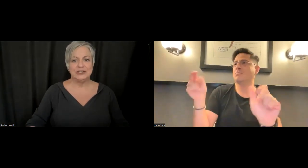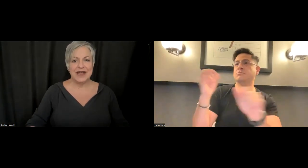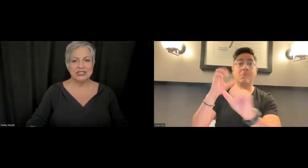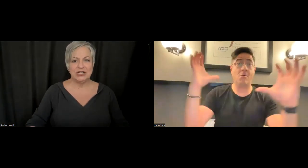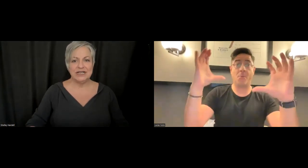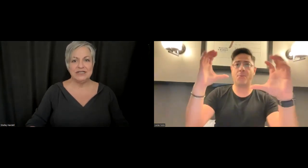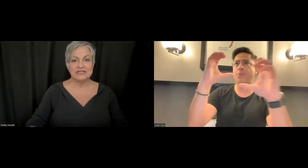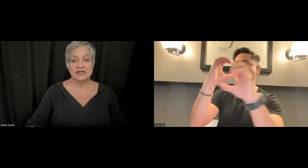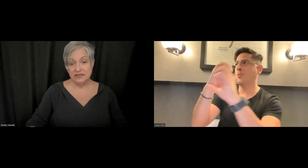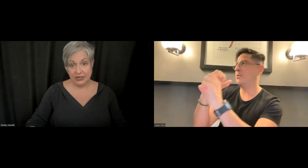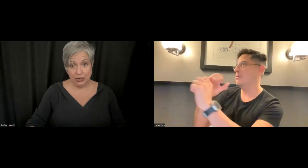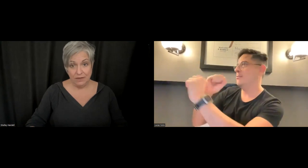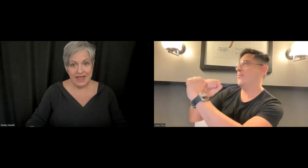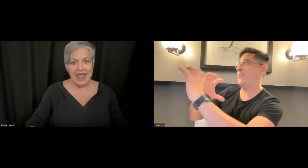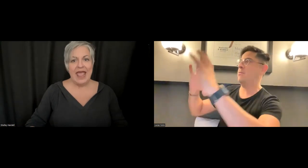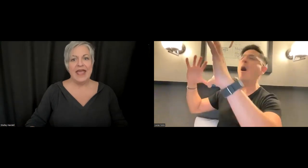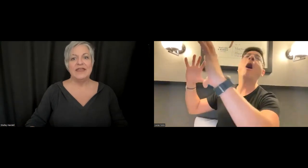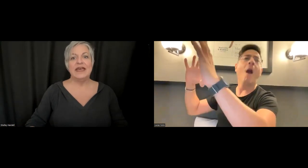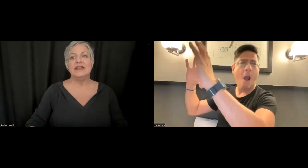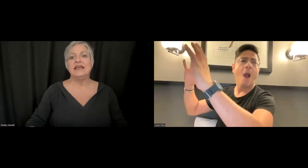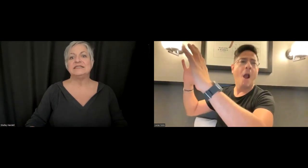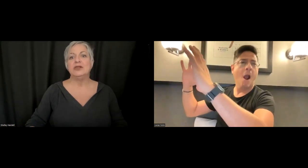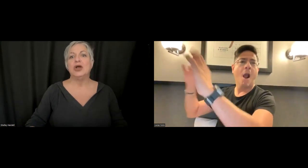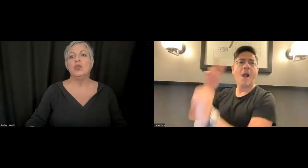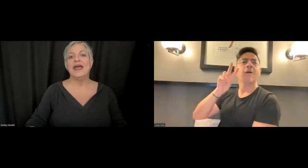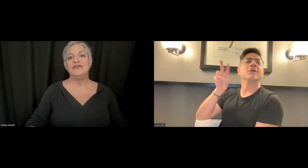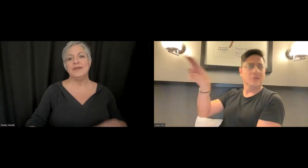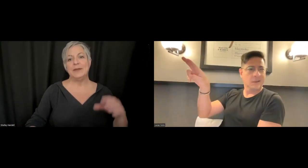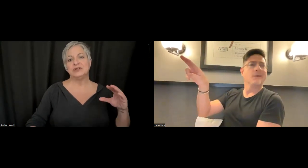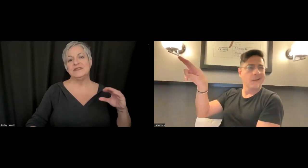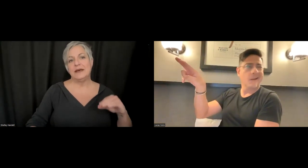interaction is clear, and as I look away from that person, that